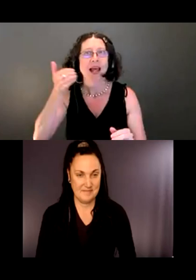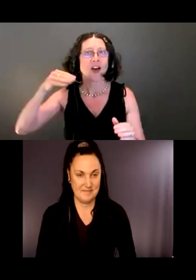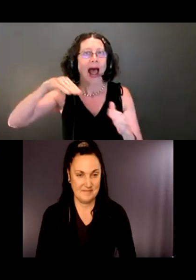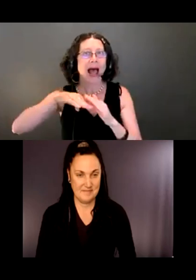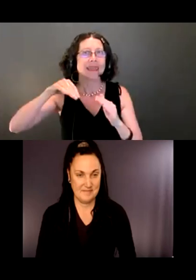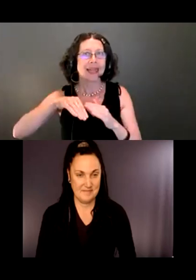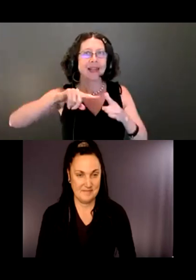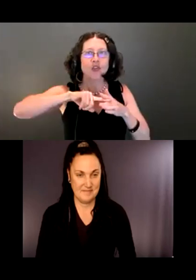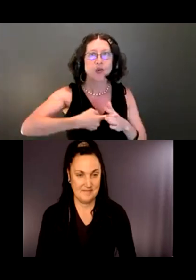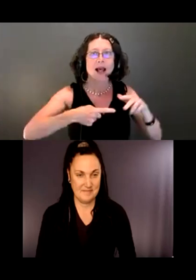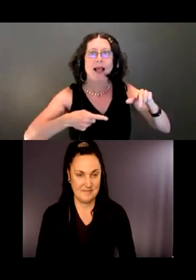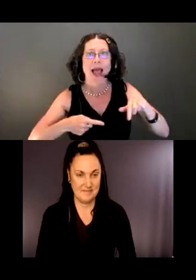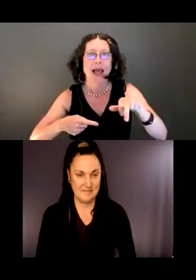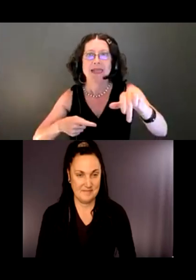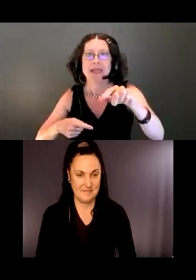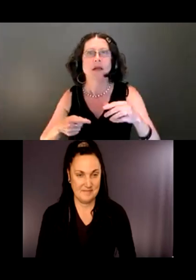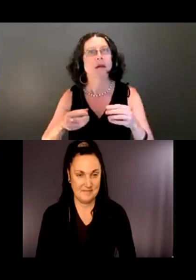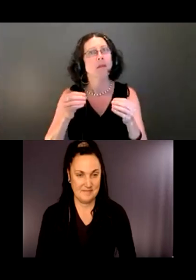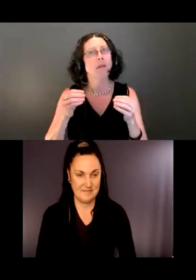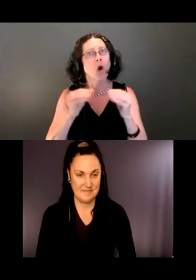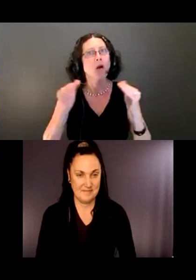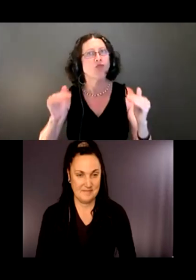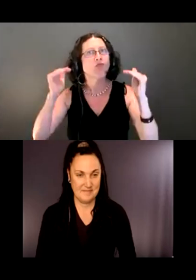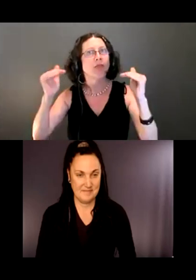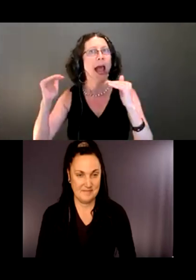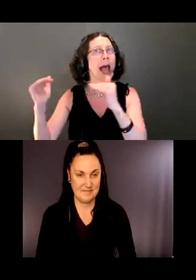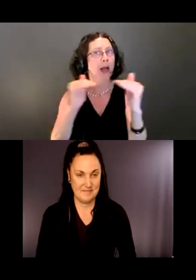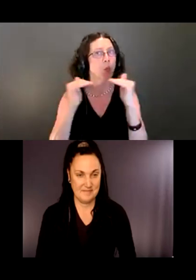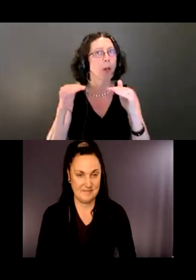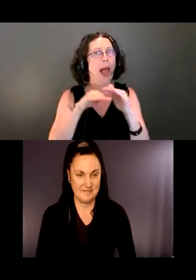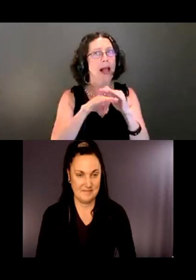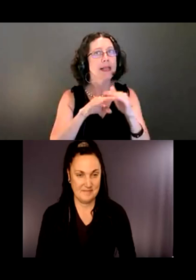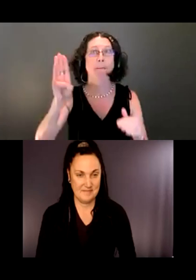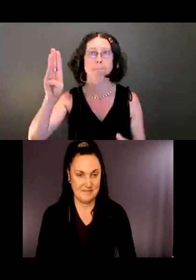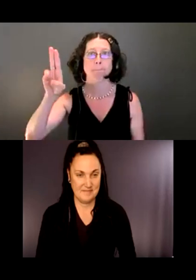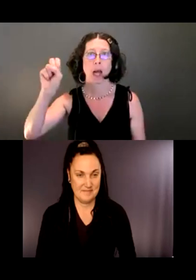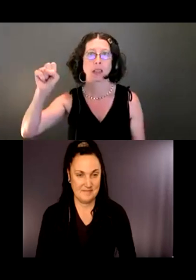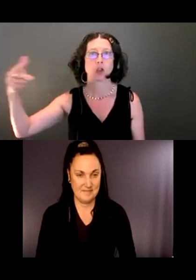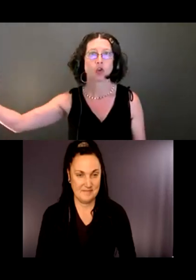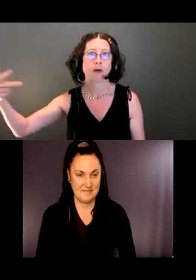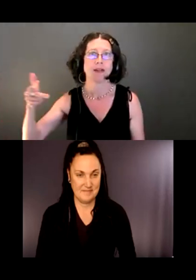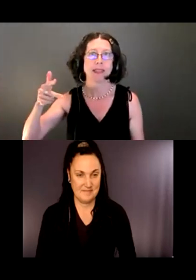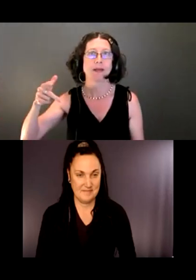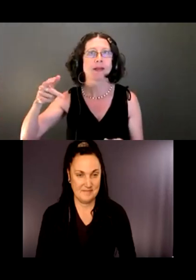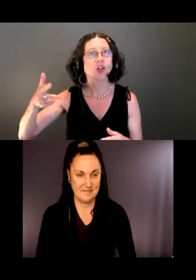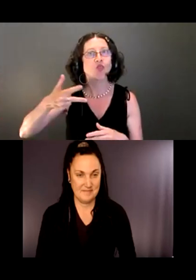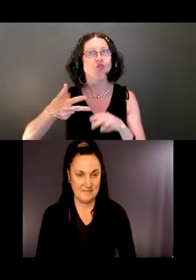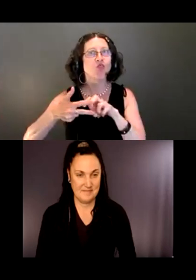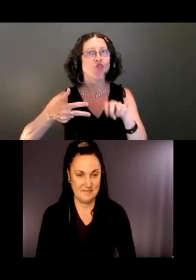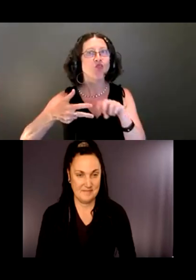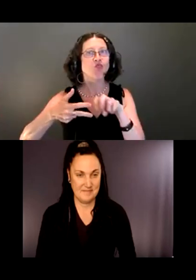equitable access to the outdoors by providing a bus service to popular trailheads in the area from park and rides or places